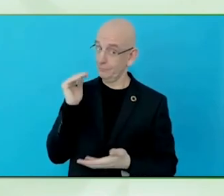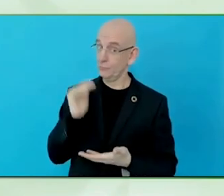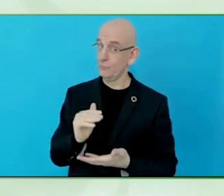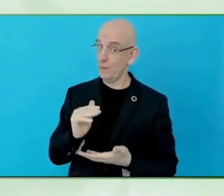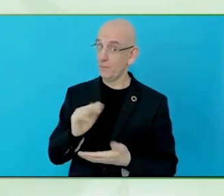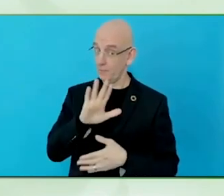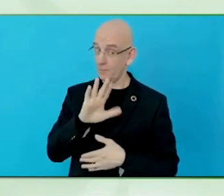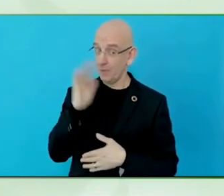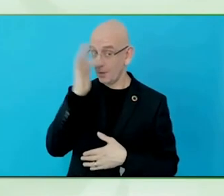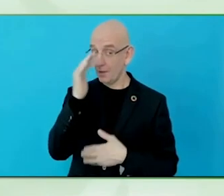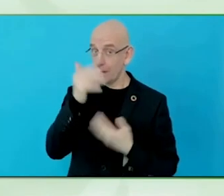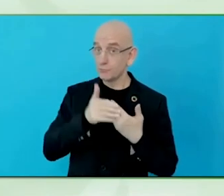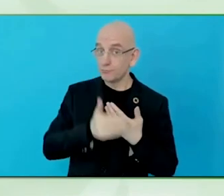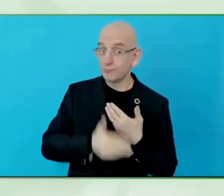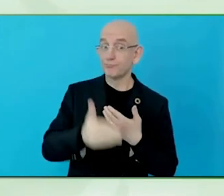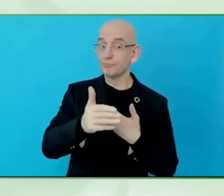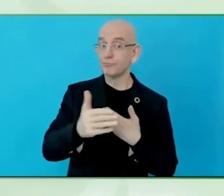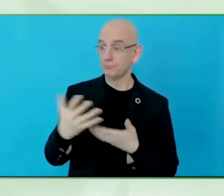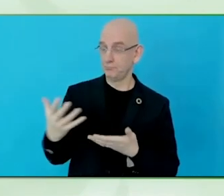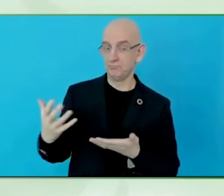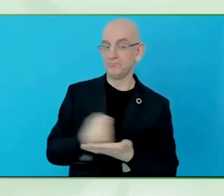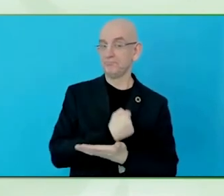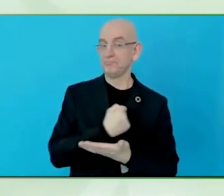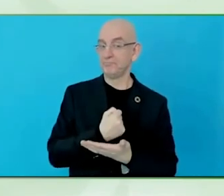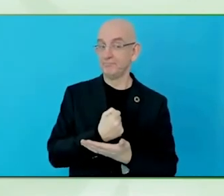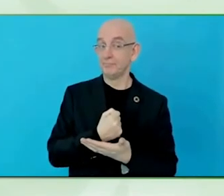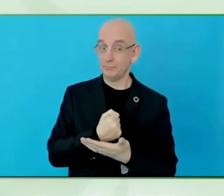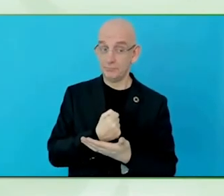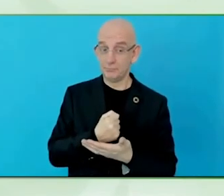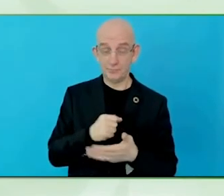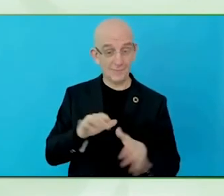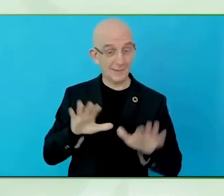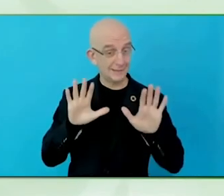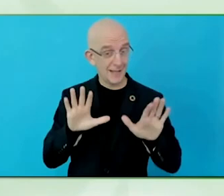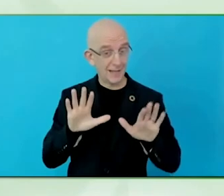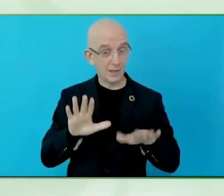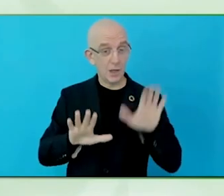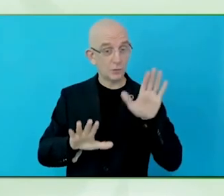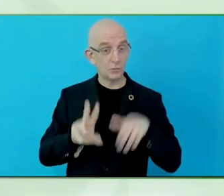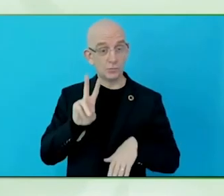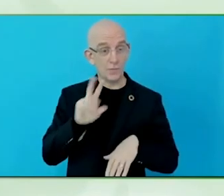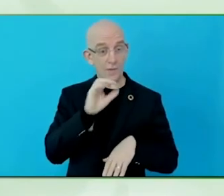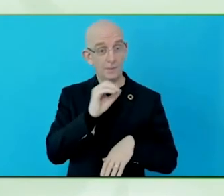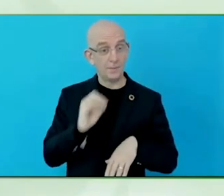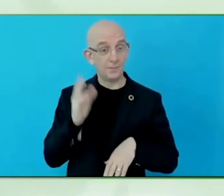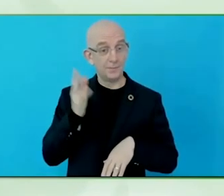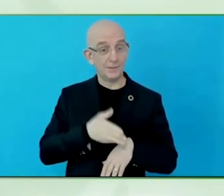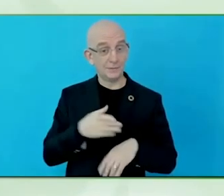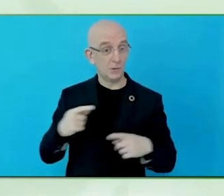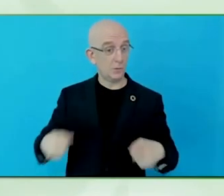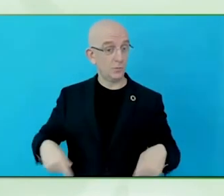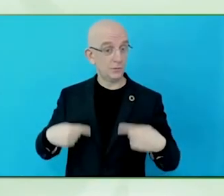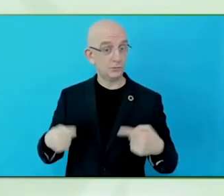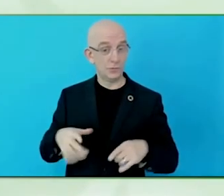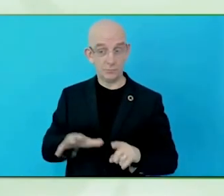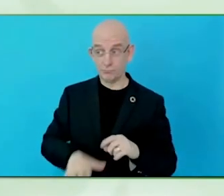The solution for them is actually much cheaper to integrate, when you